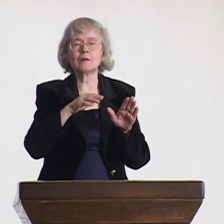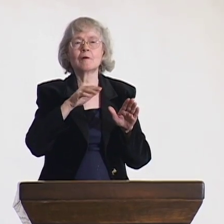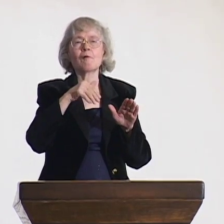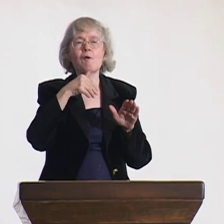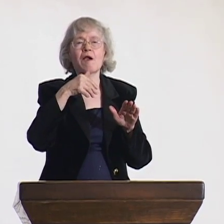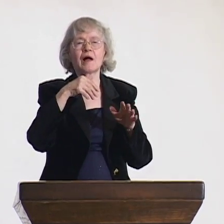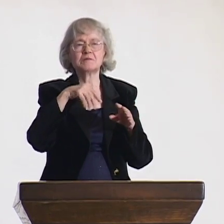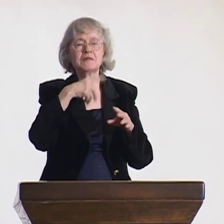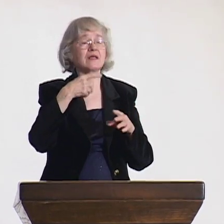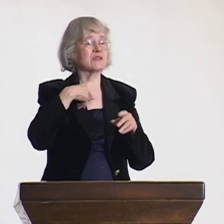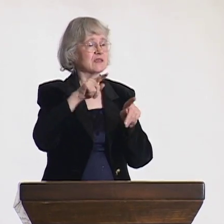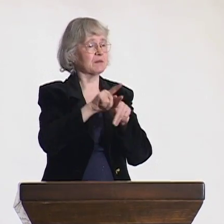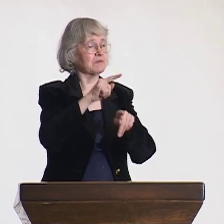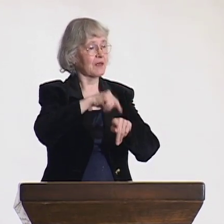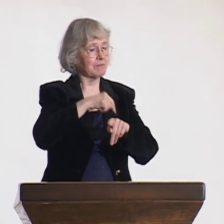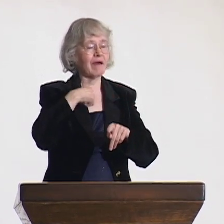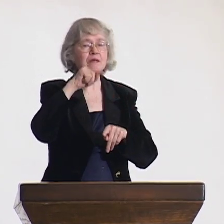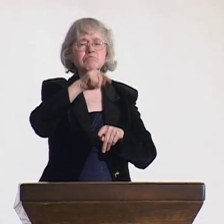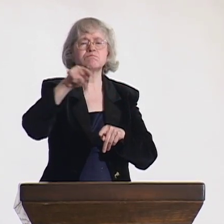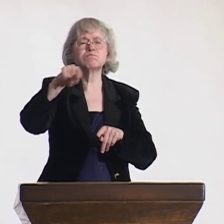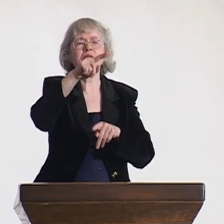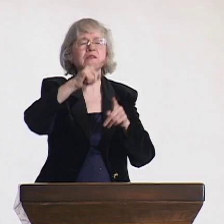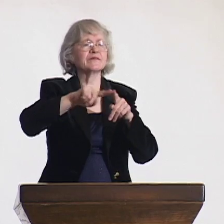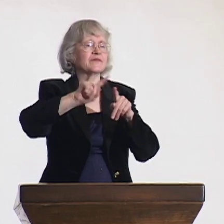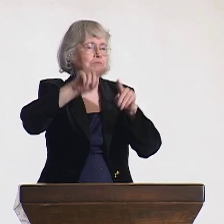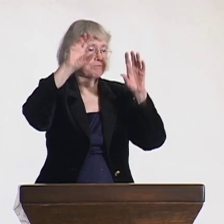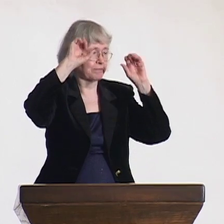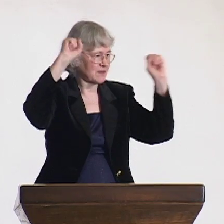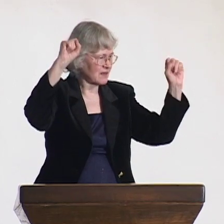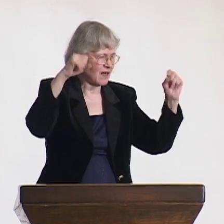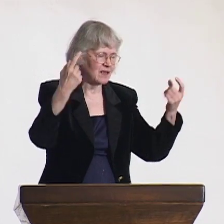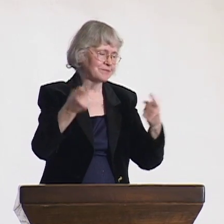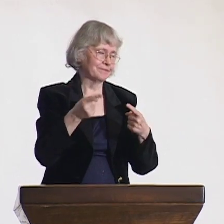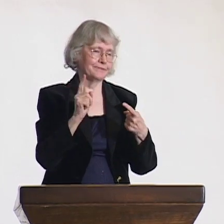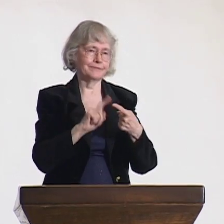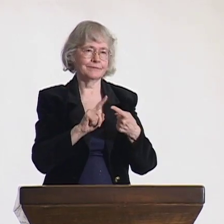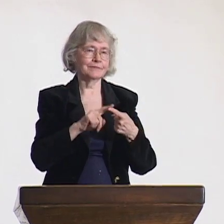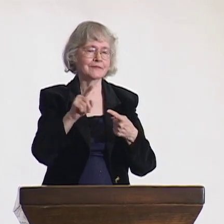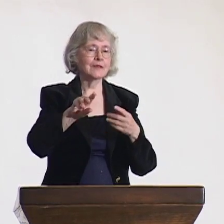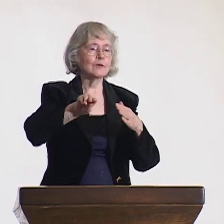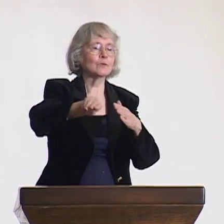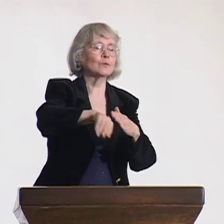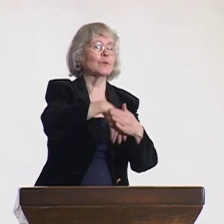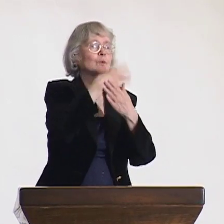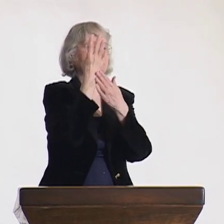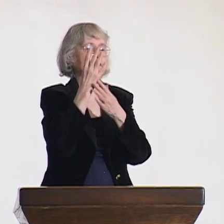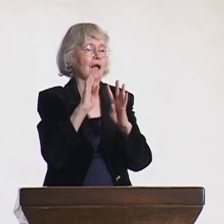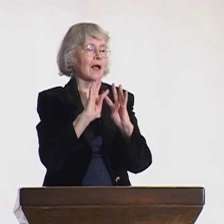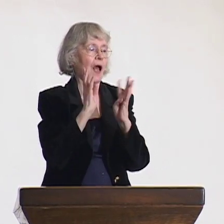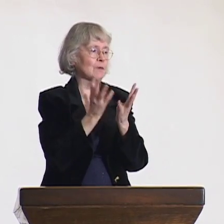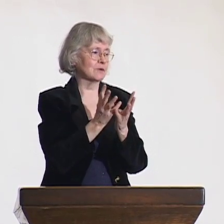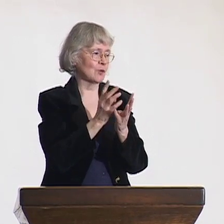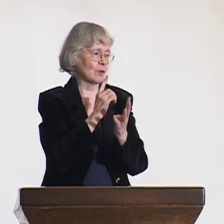At the same time in those efforts, I worked in leadership positions with the Scandinavian Association of the Deaf--